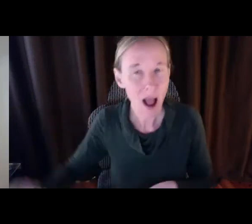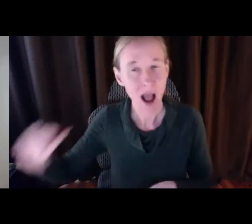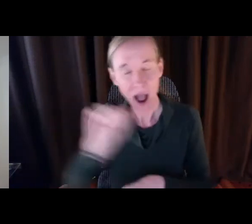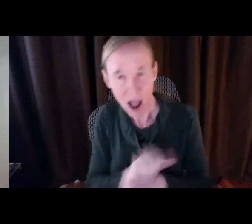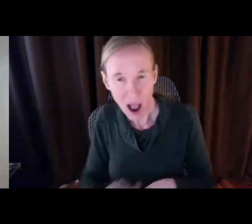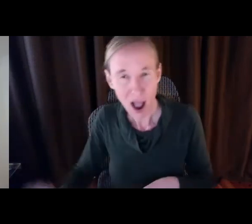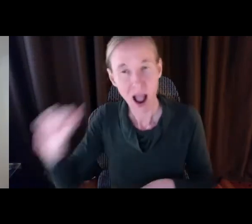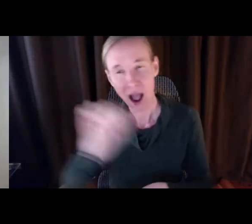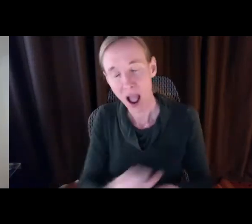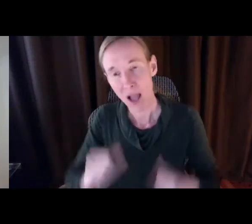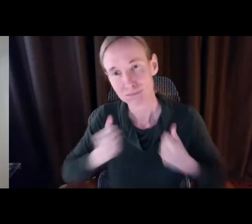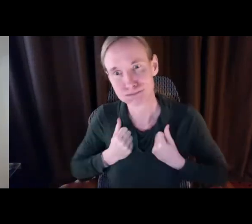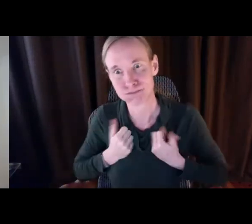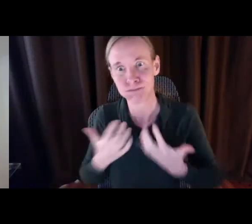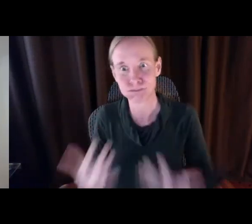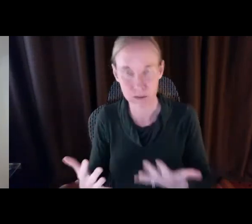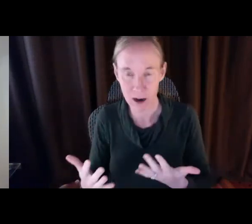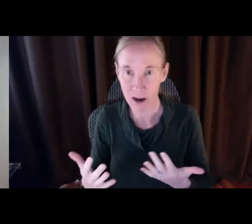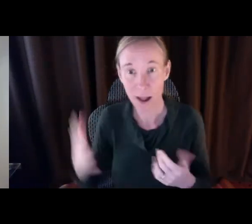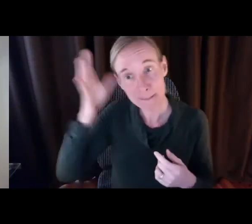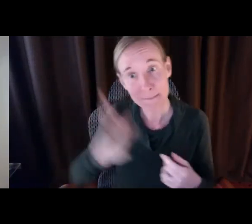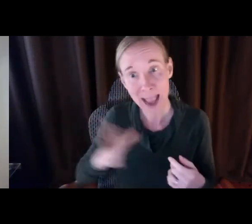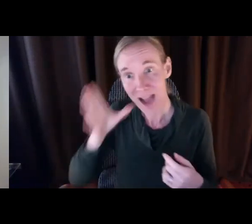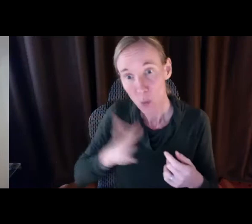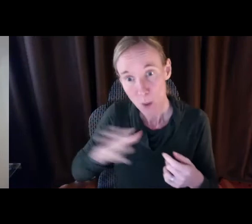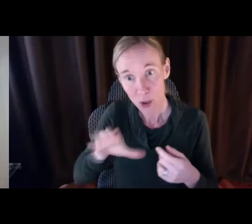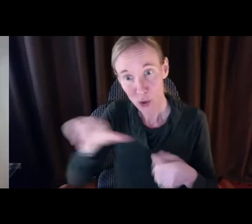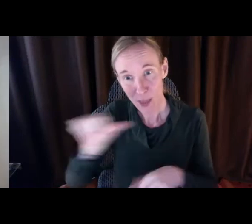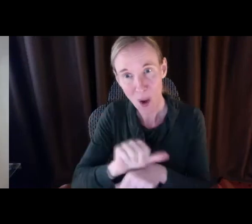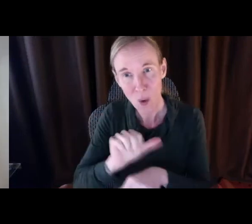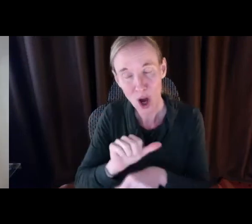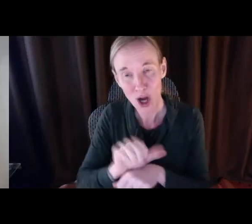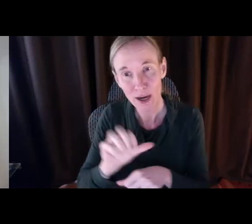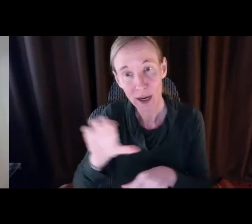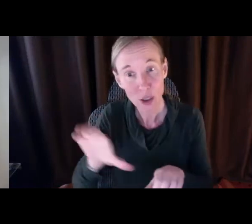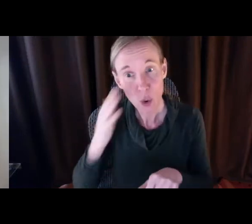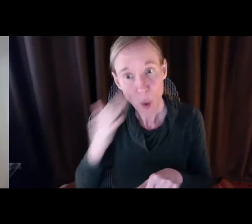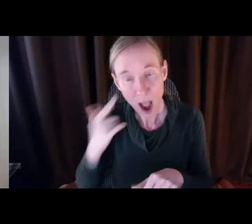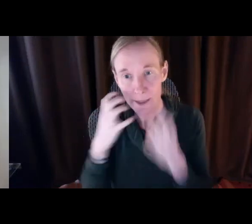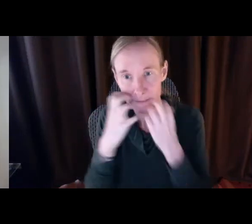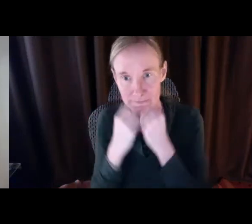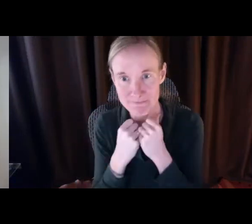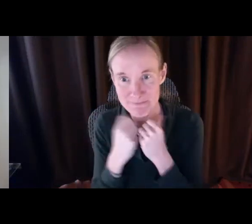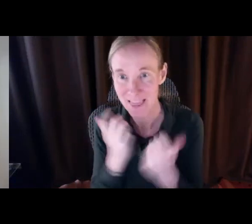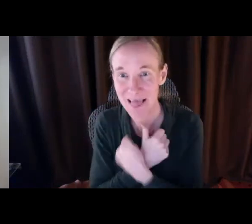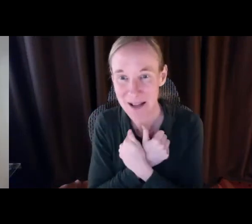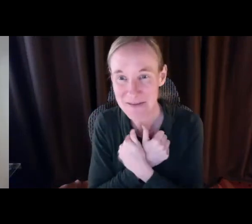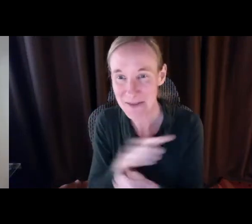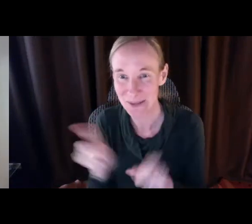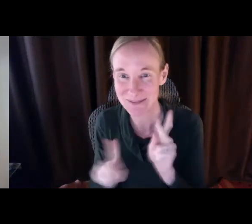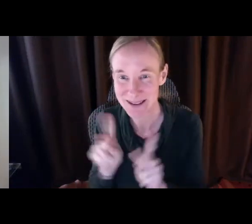this work, until any of you, is extremely tolling, physically, emotionally, and folks, men and women throughout the state who do this work, they do it because